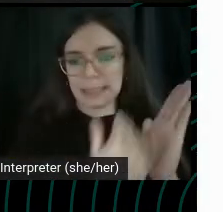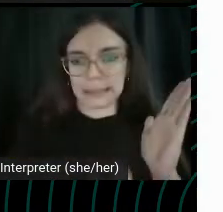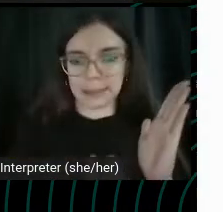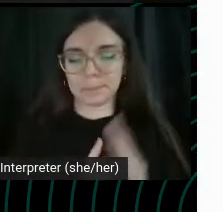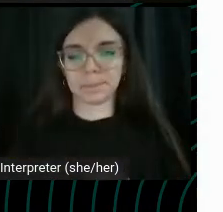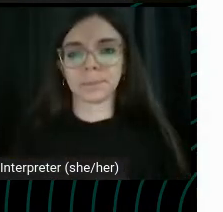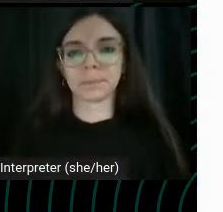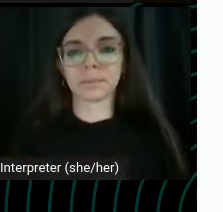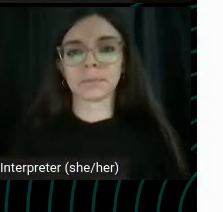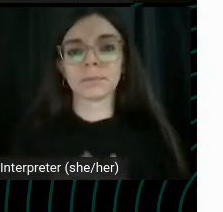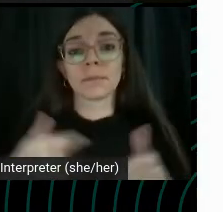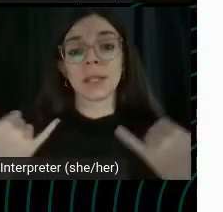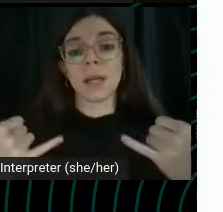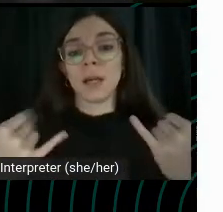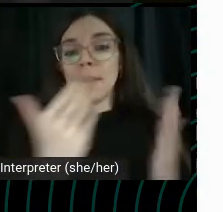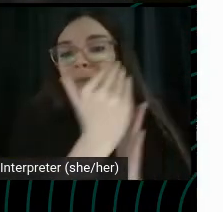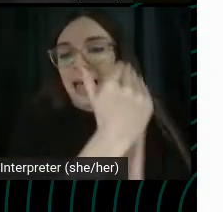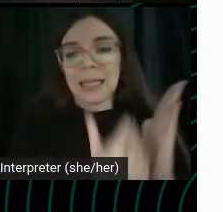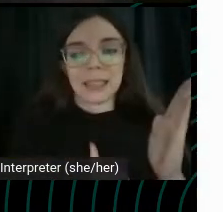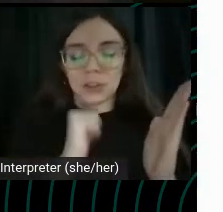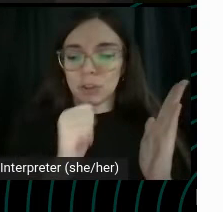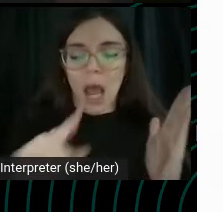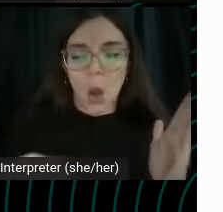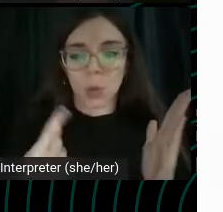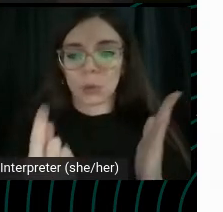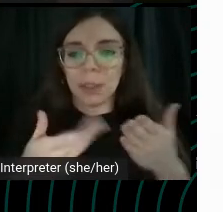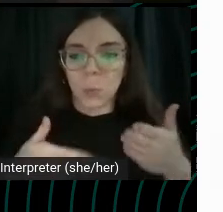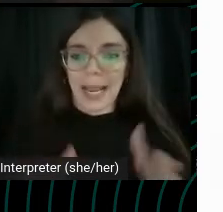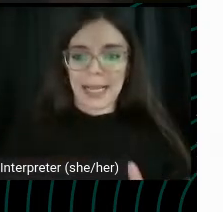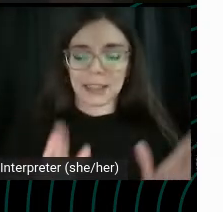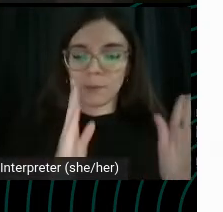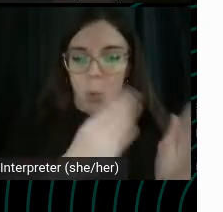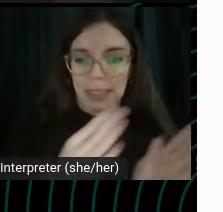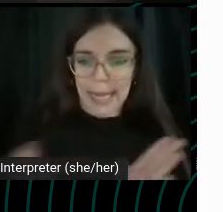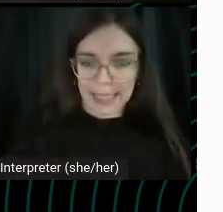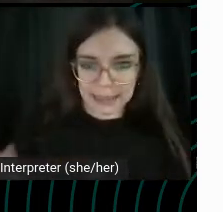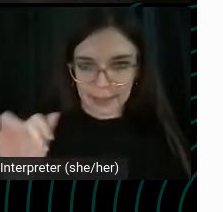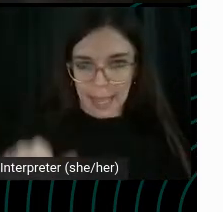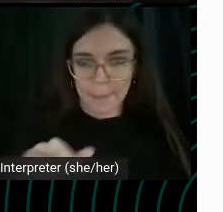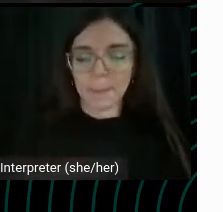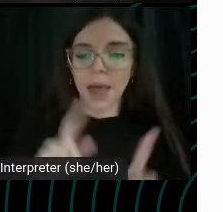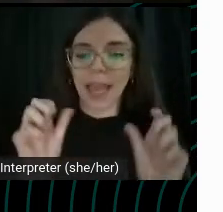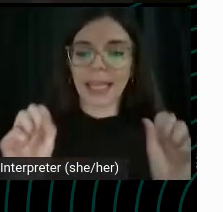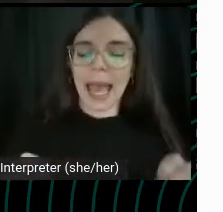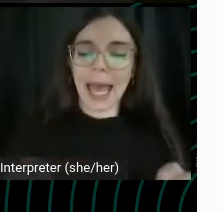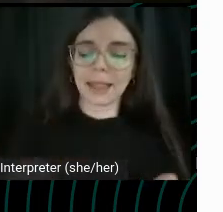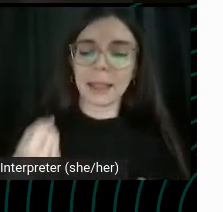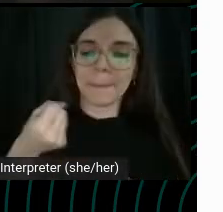And playlists aren't just a way of or get all organizing on your channel, right? They can affect your organic search performance on YouTube as well.